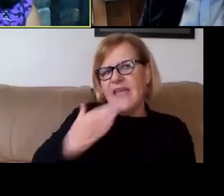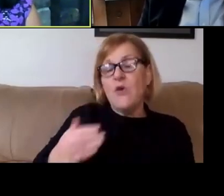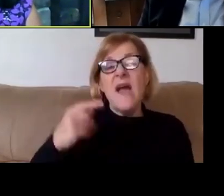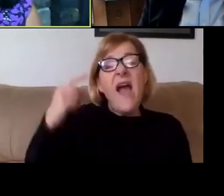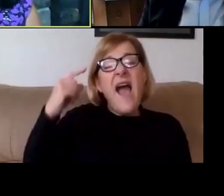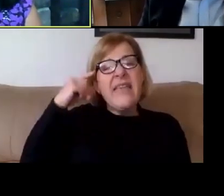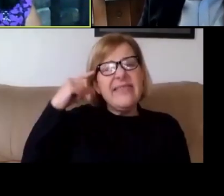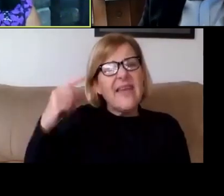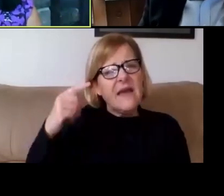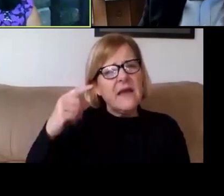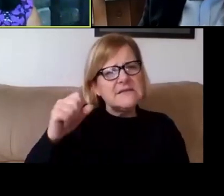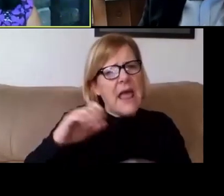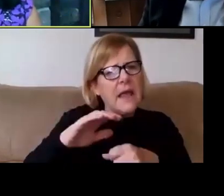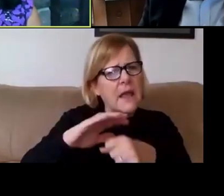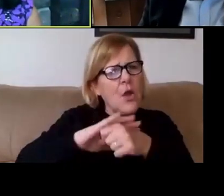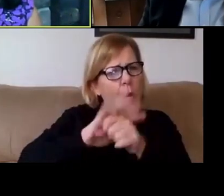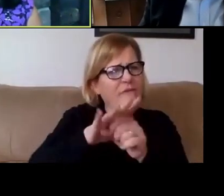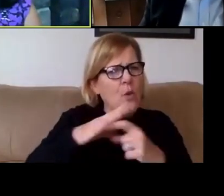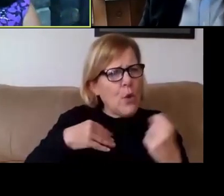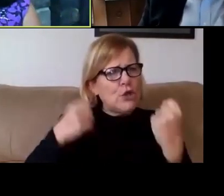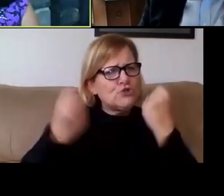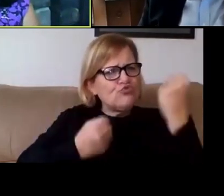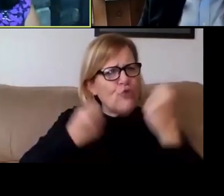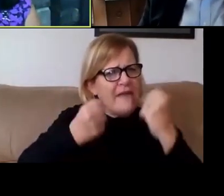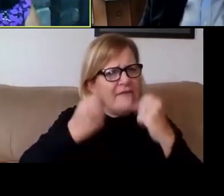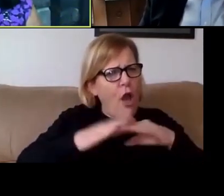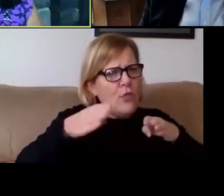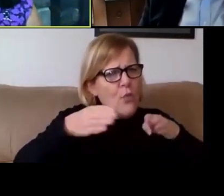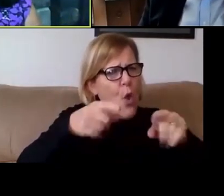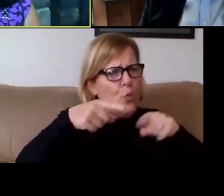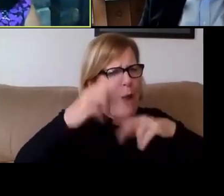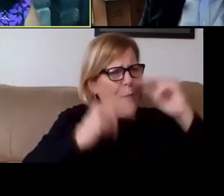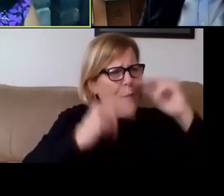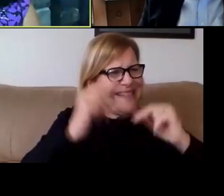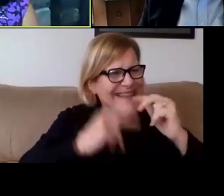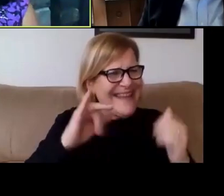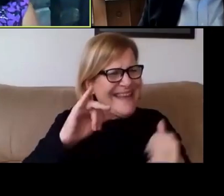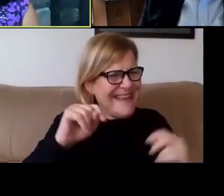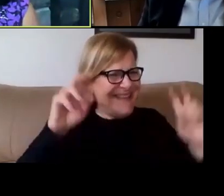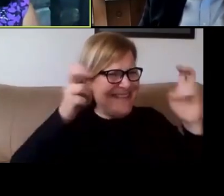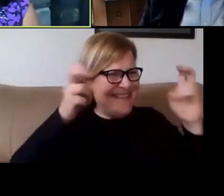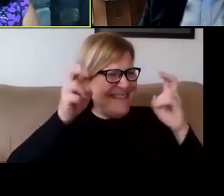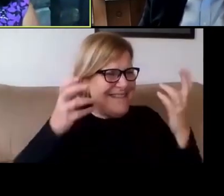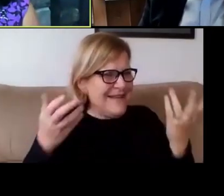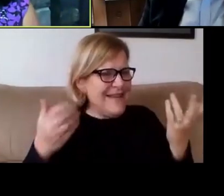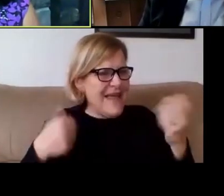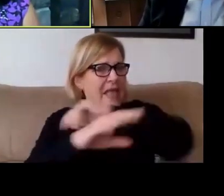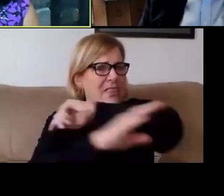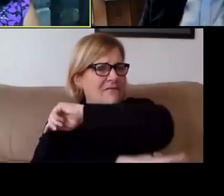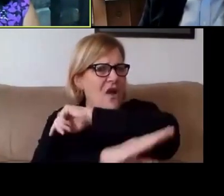we're really like driving on the road as we're building it. And again, in the fall, we really weren't in a position